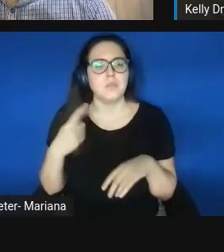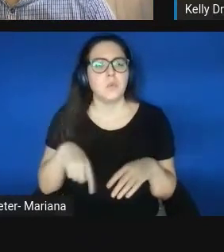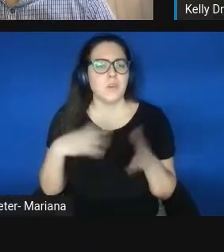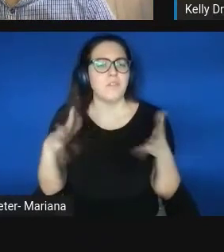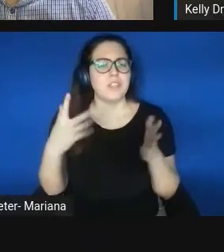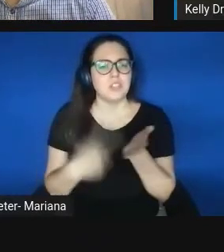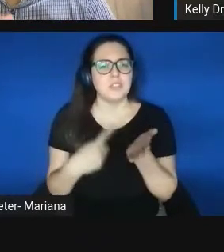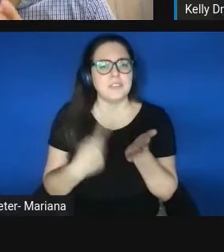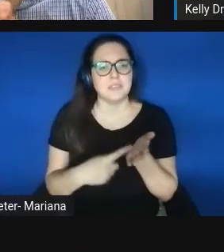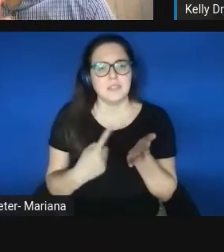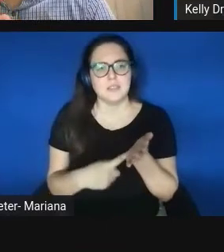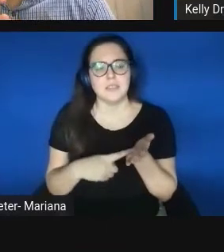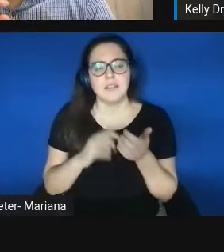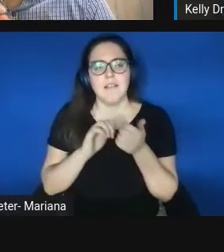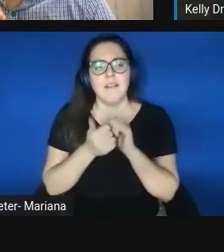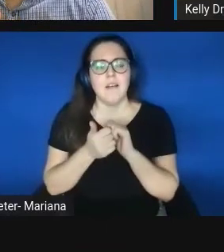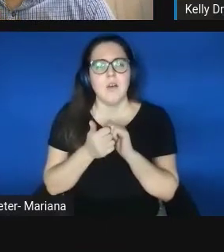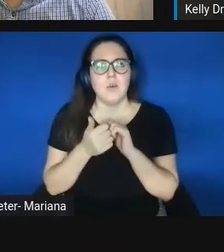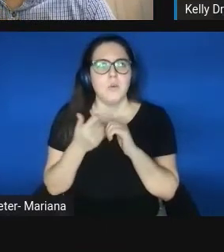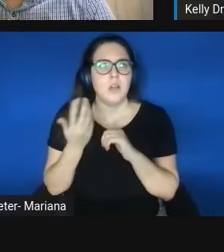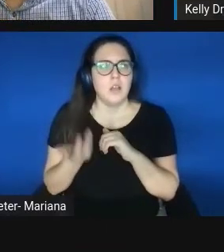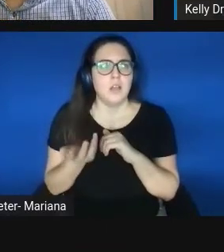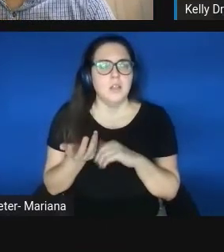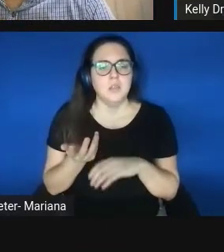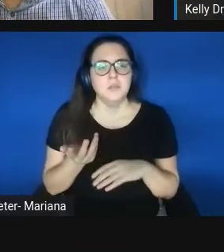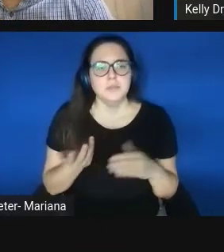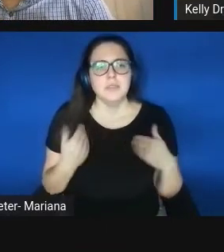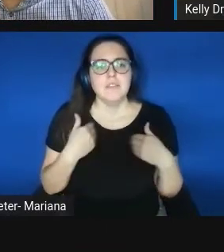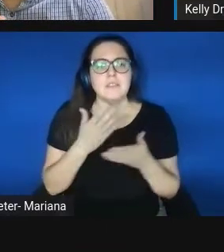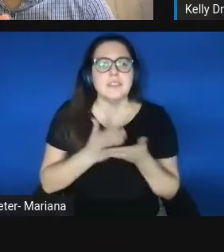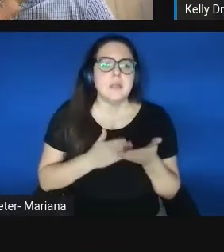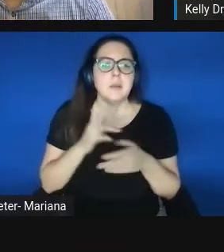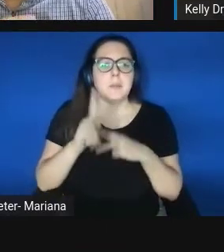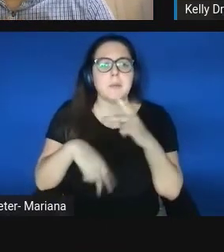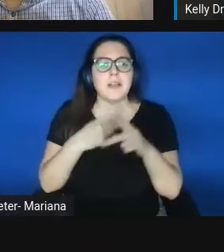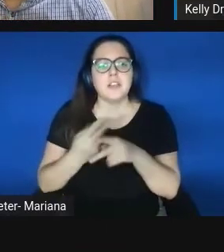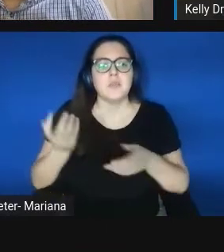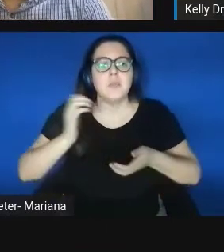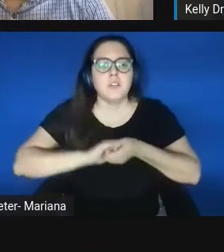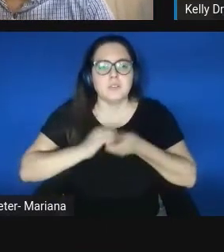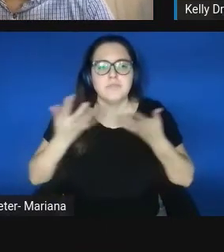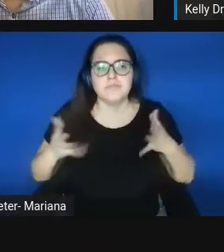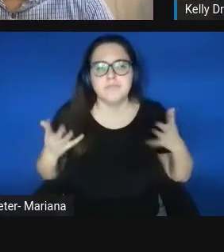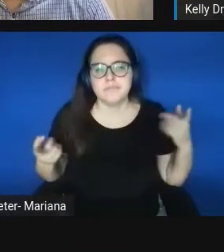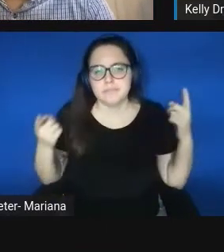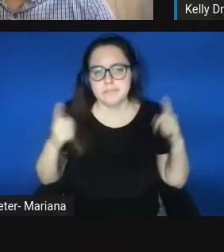how there is some sort of partnerships that are already going on between small businesses